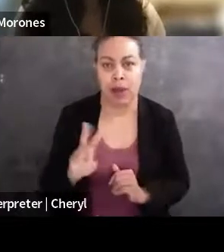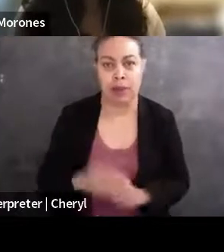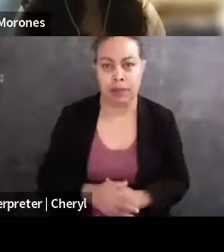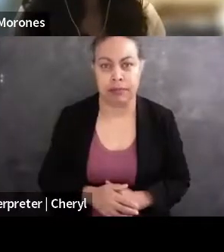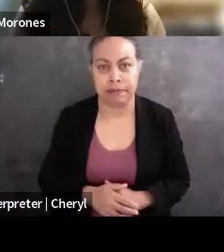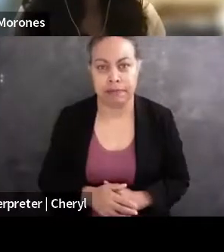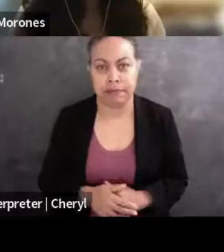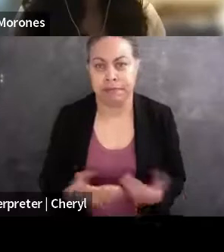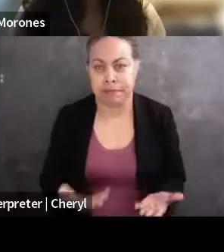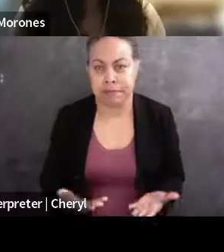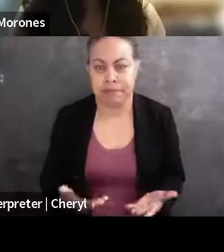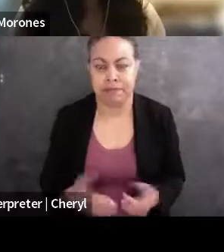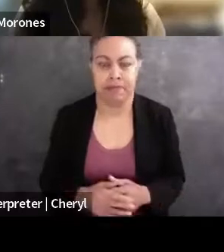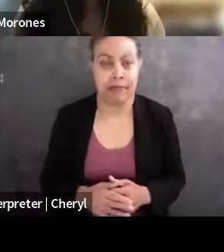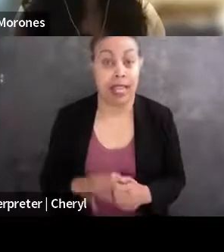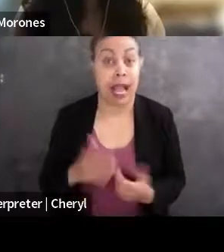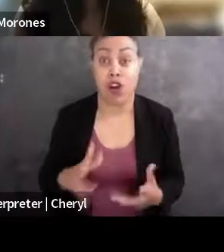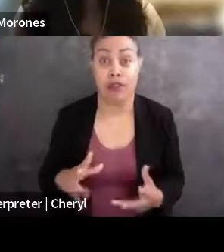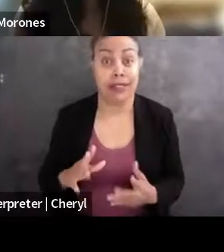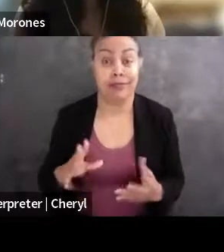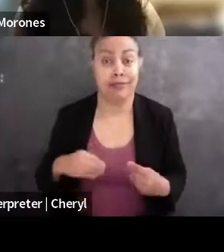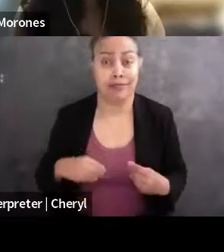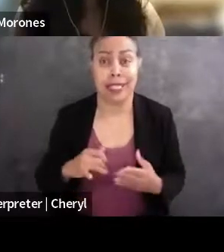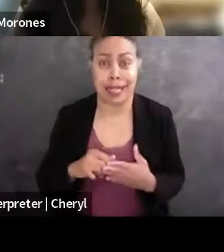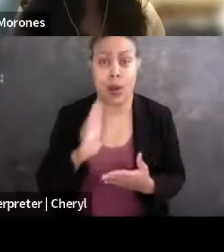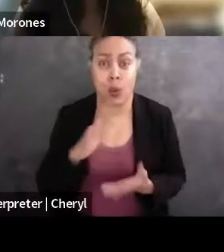So I kind of accepted I was gonna be in debt and luckily,